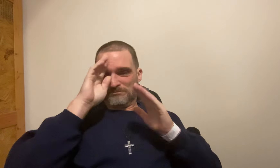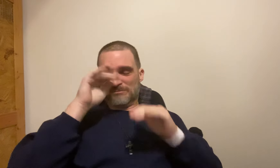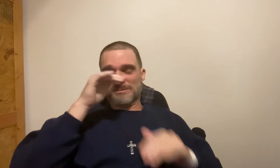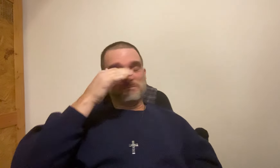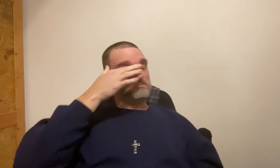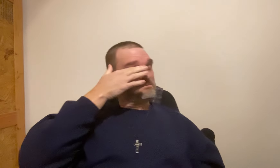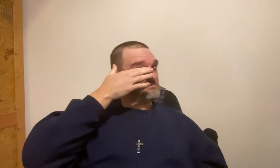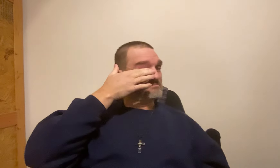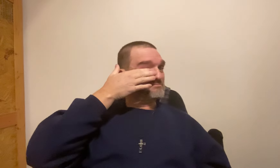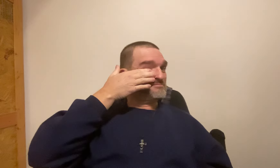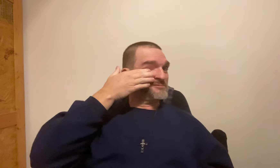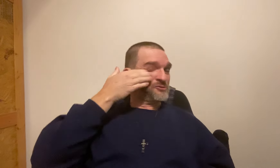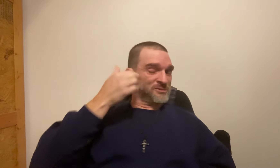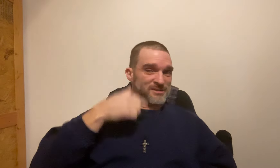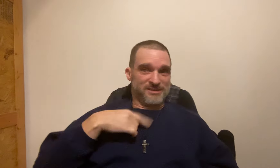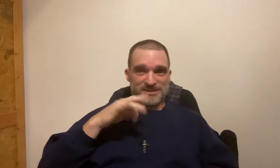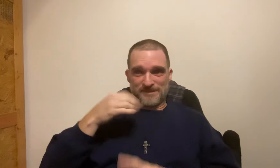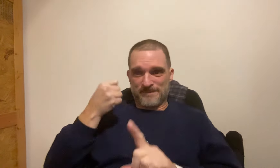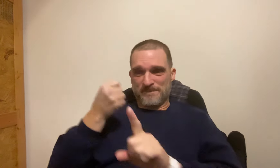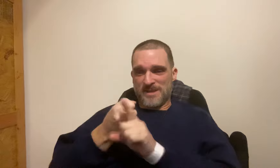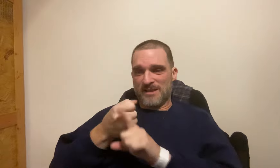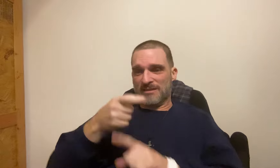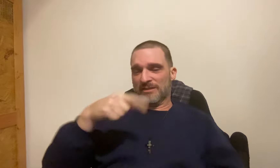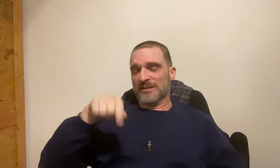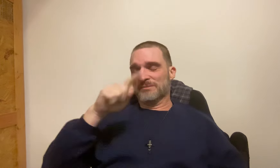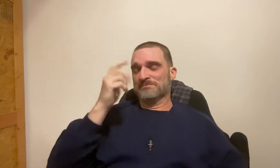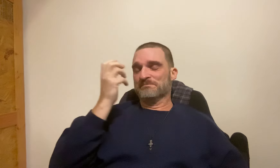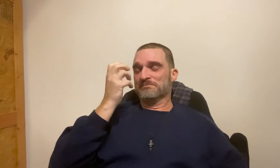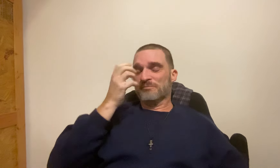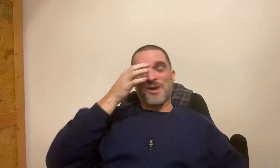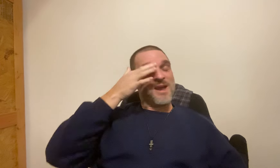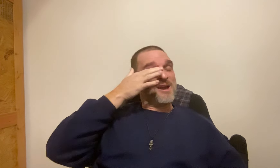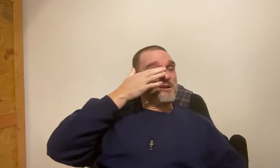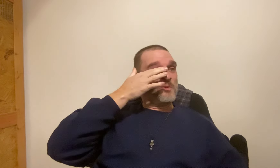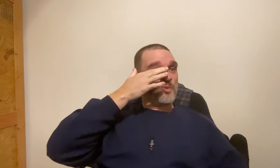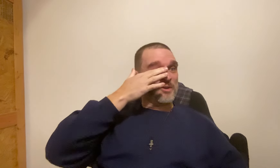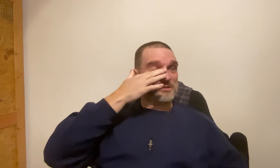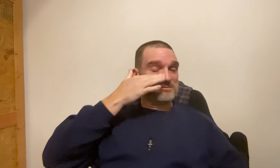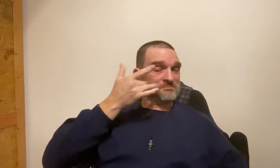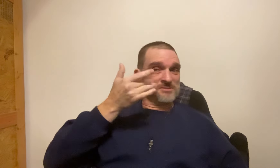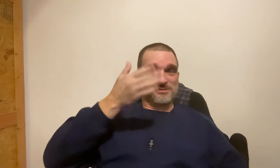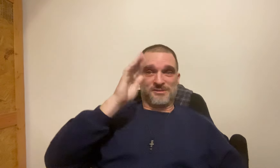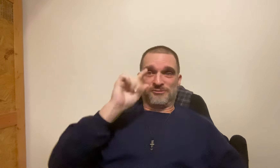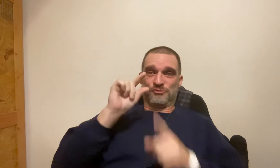It was completely unexpected. I had such an impact on them. *WOW!*